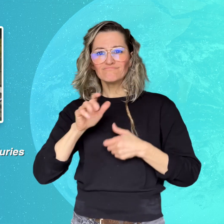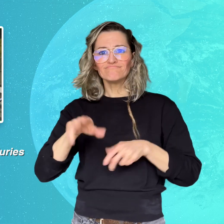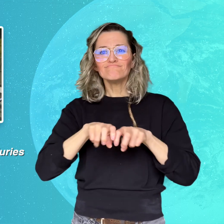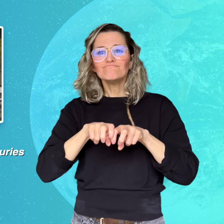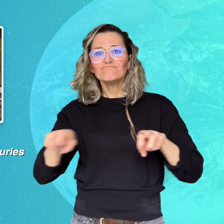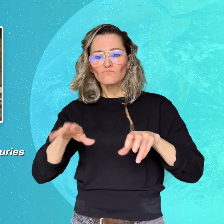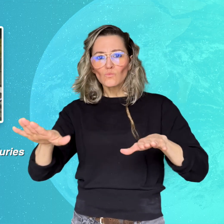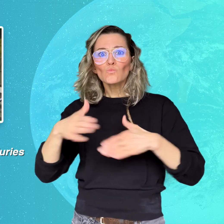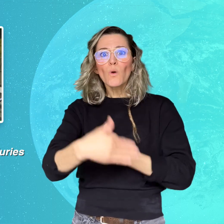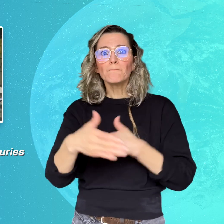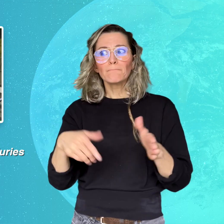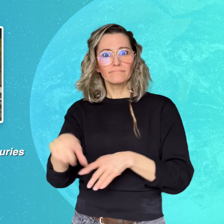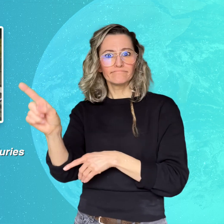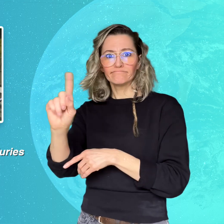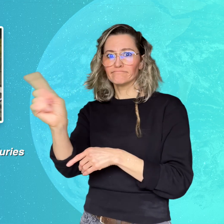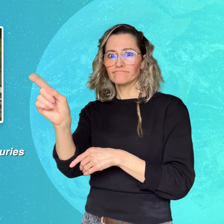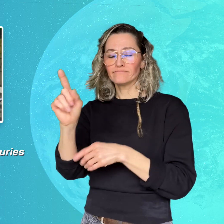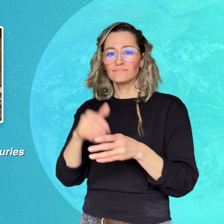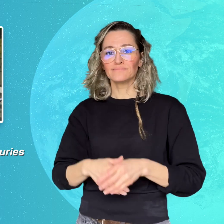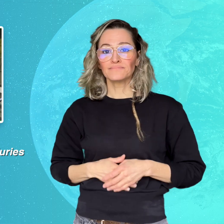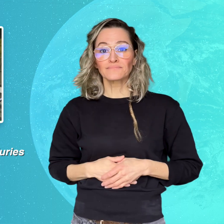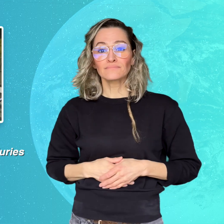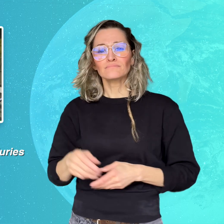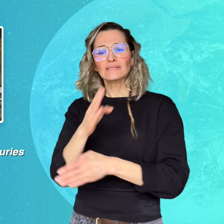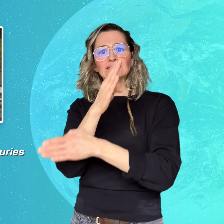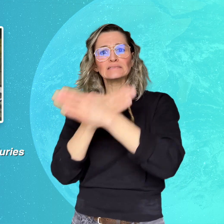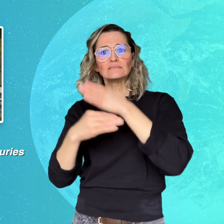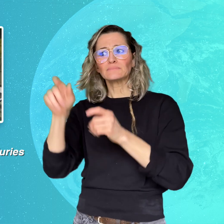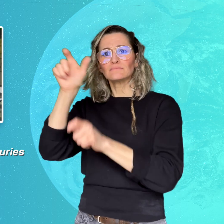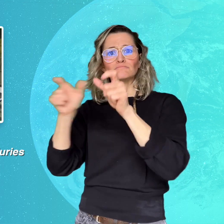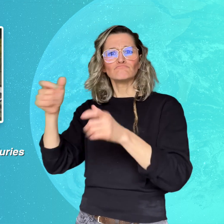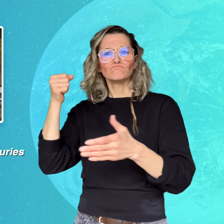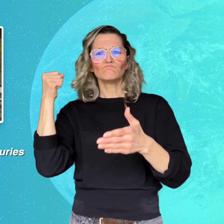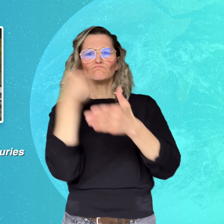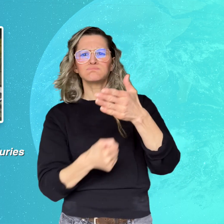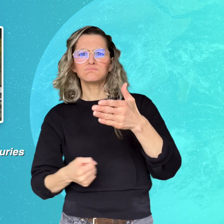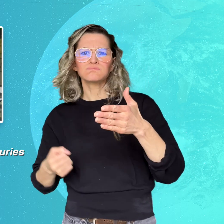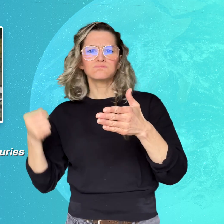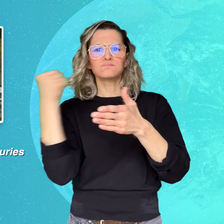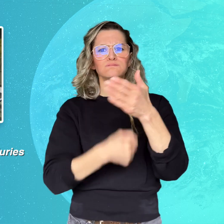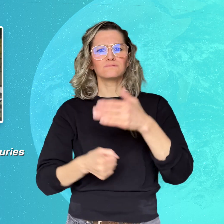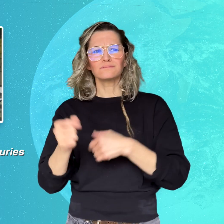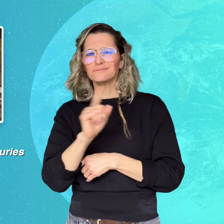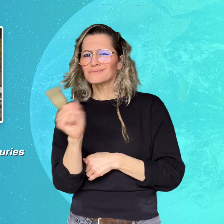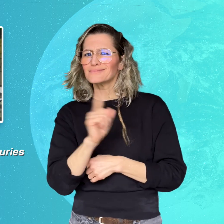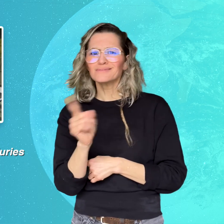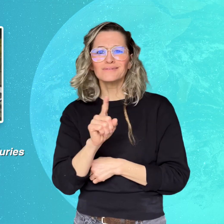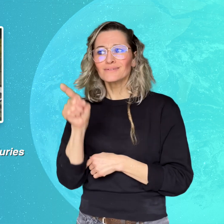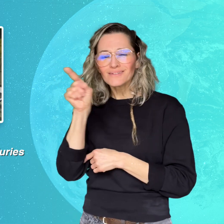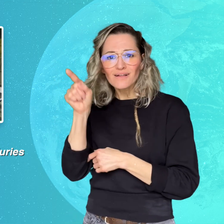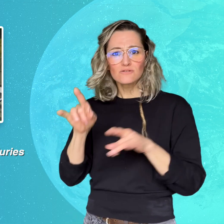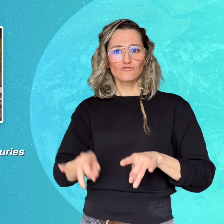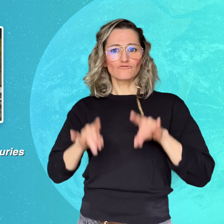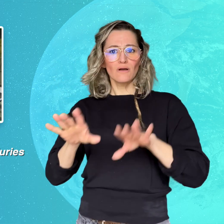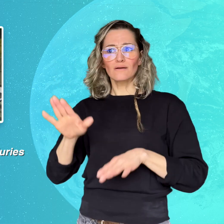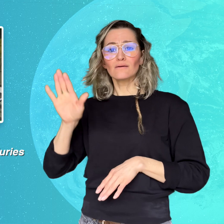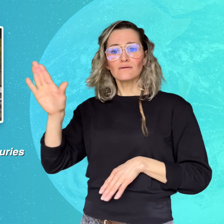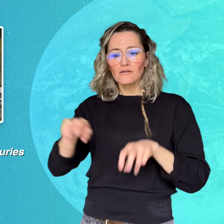Disability advocates are pushing for Australian juries